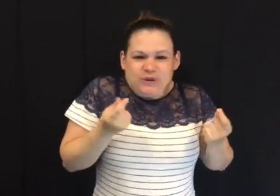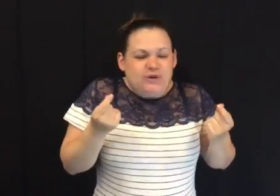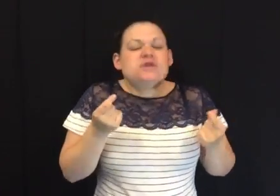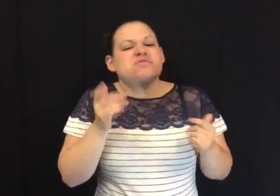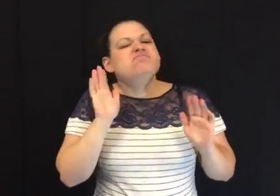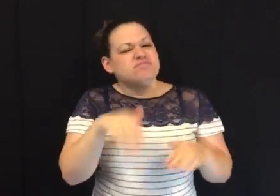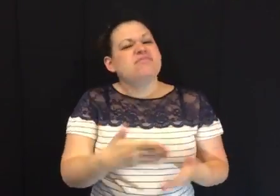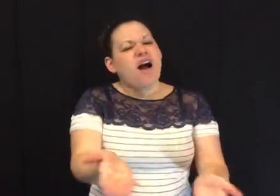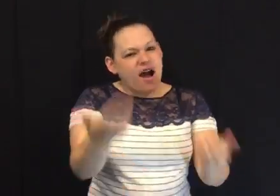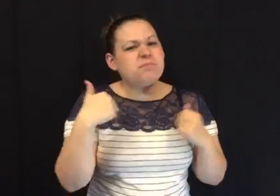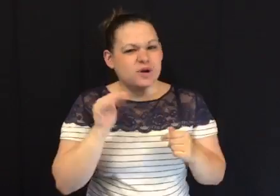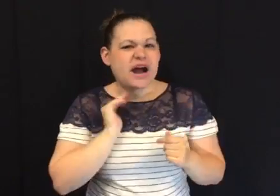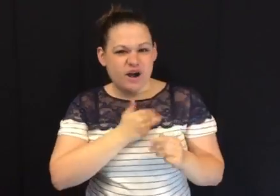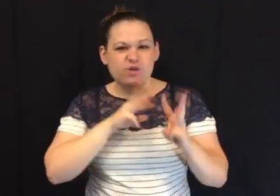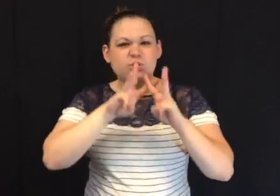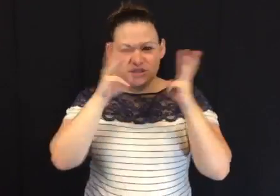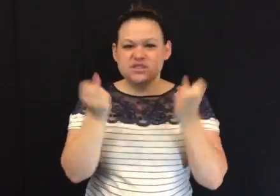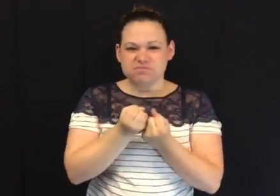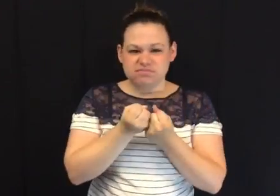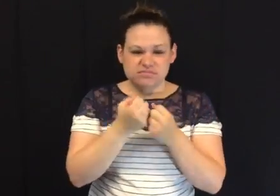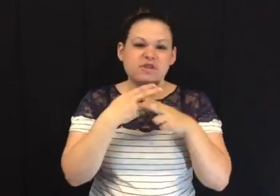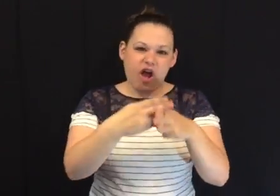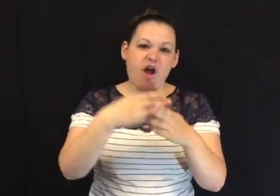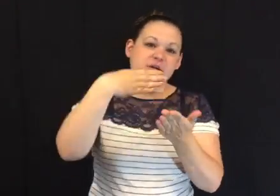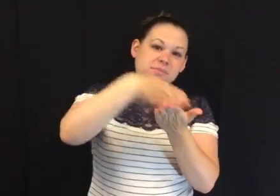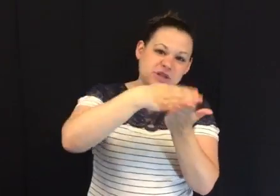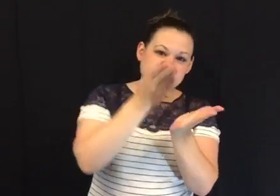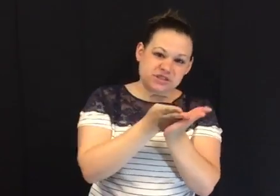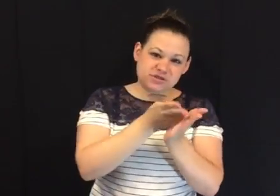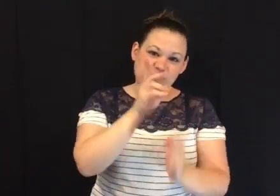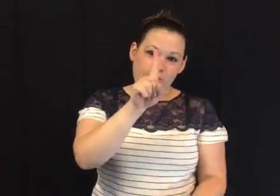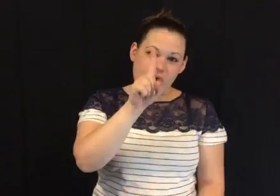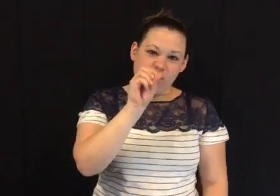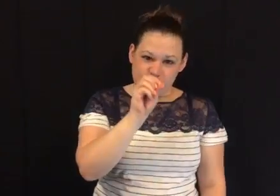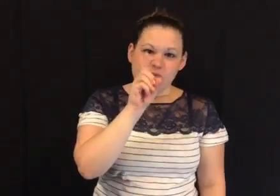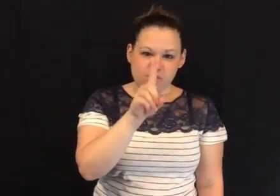come to our workshop called "Budgeting 101"